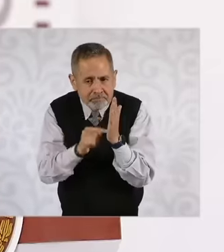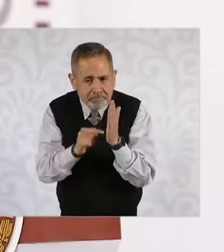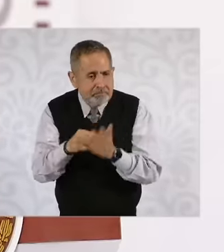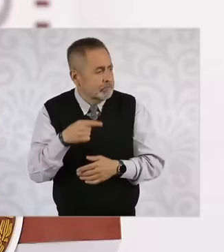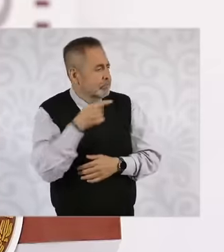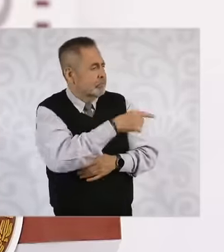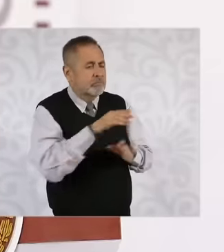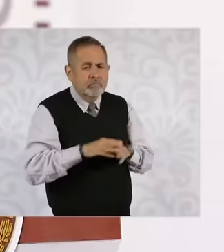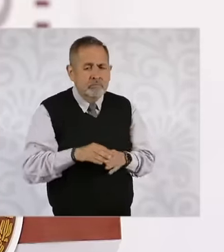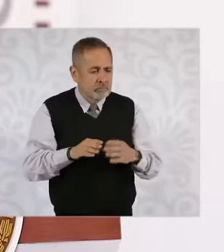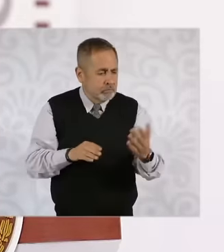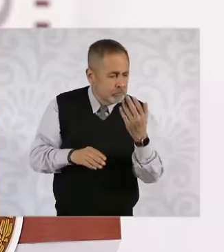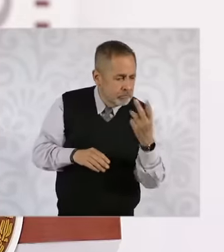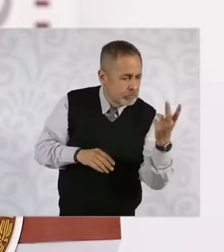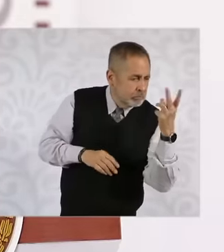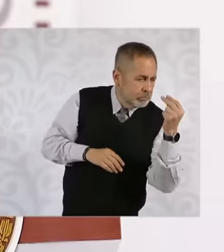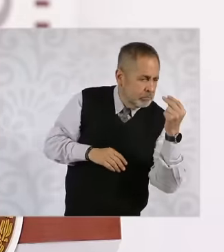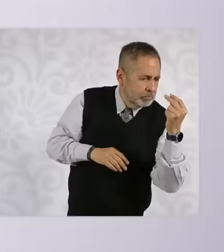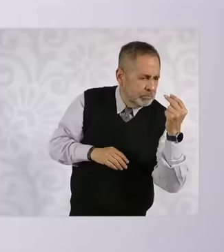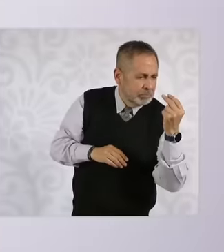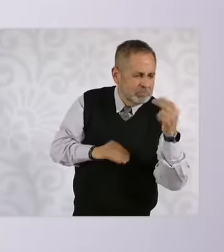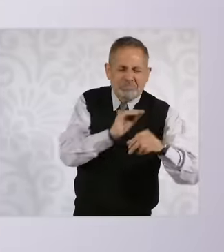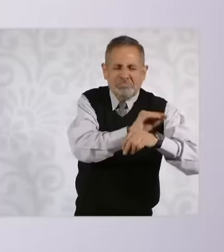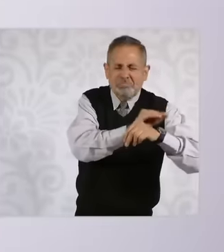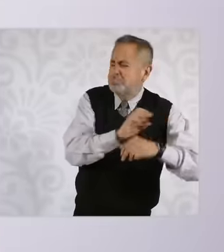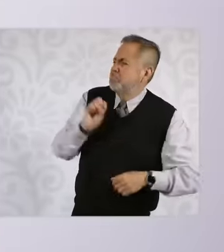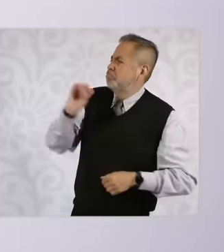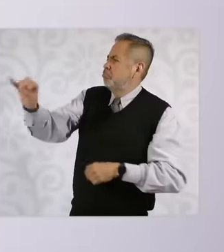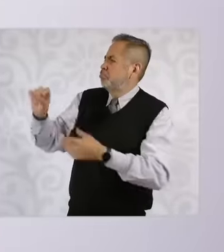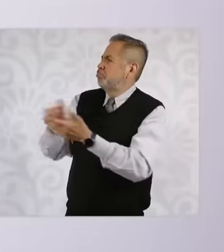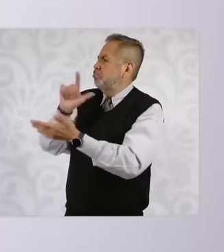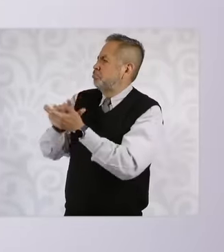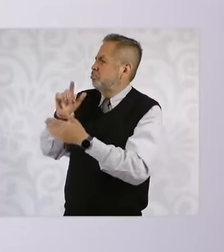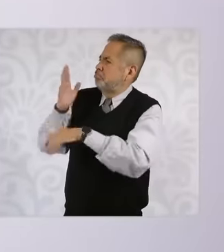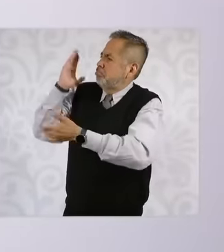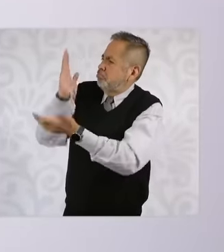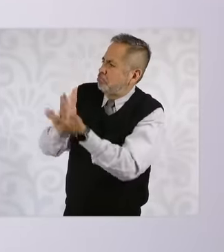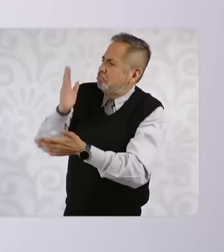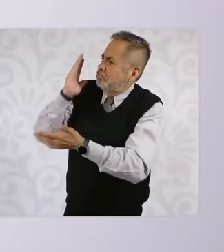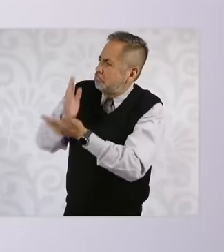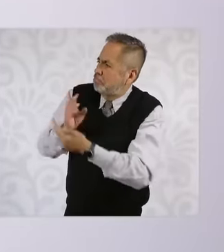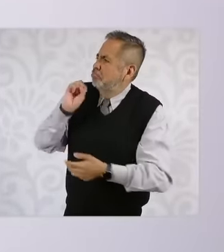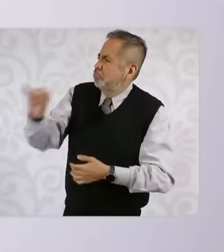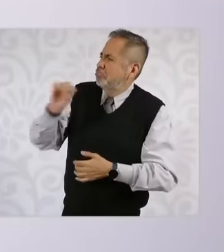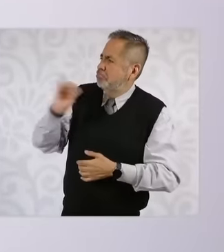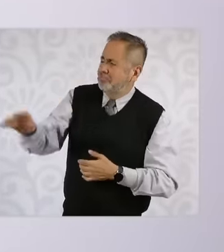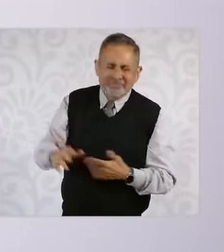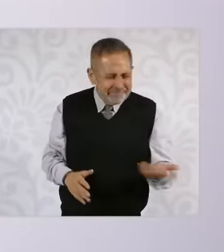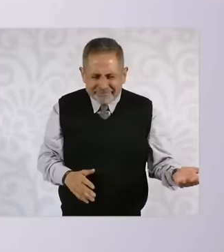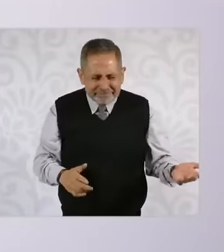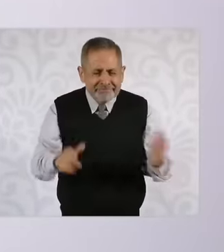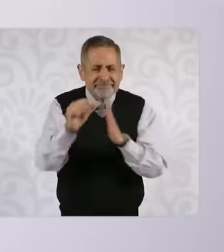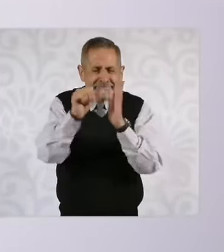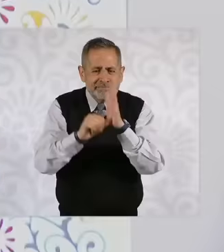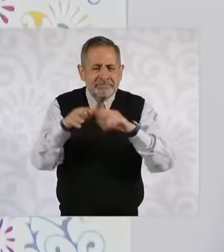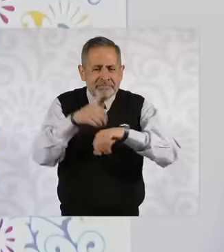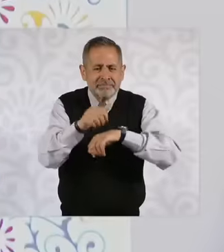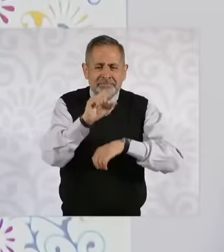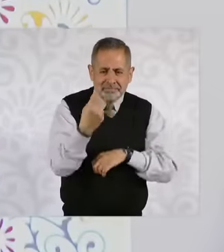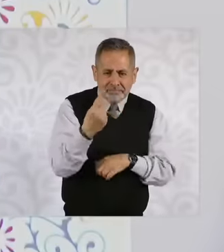when the amparo law in its Article 61 clearly says in its first Article that the amparo